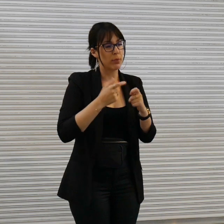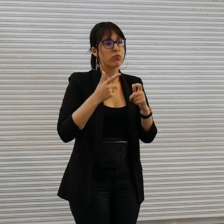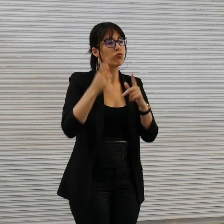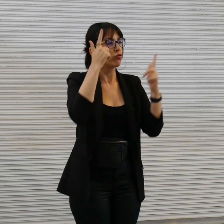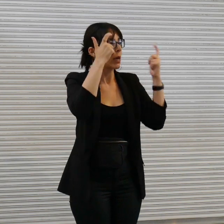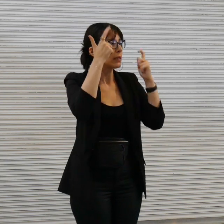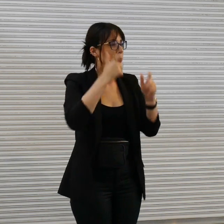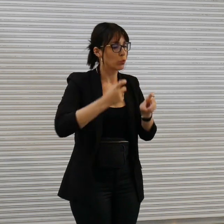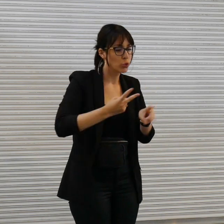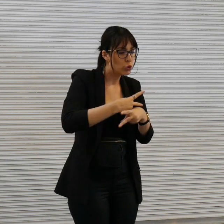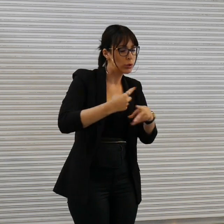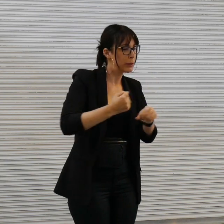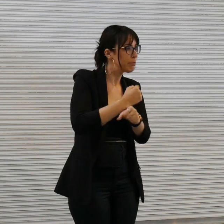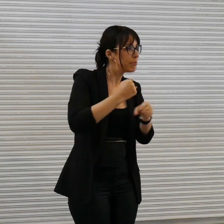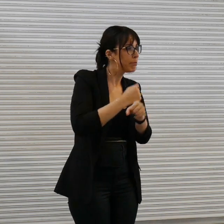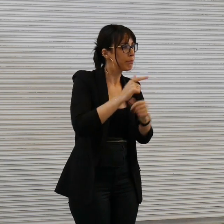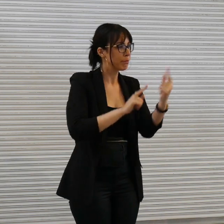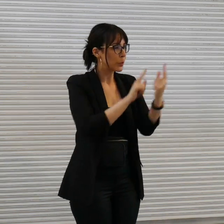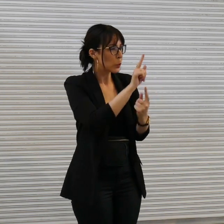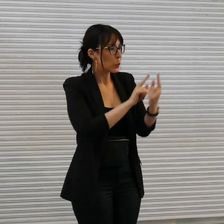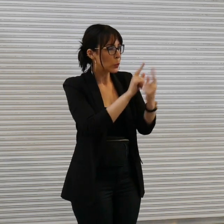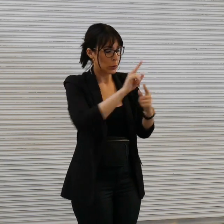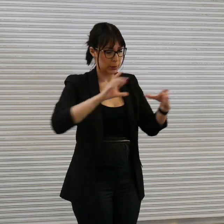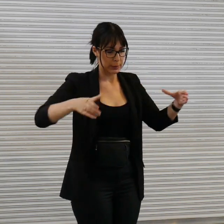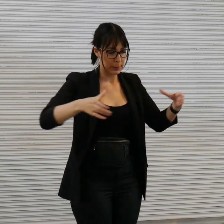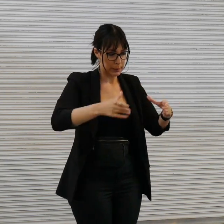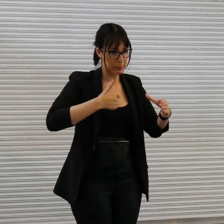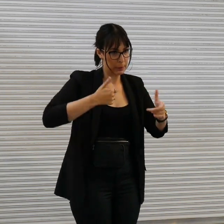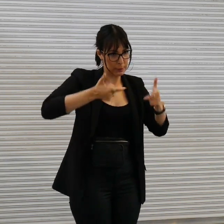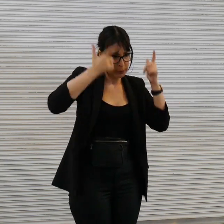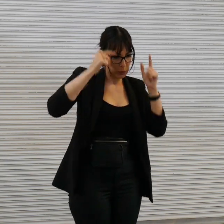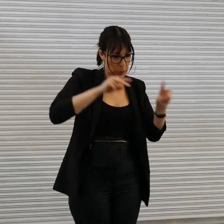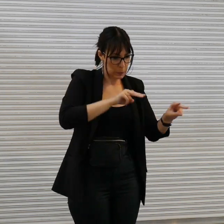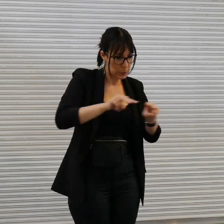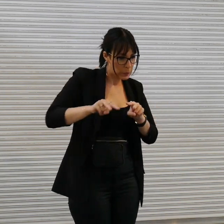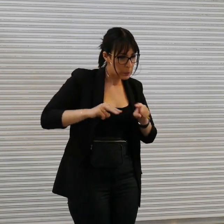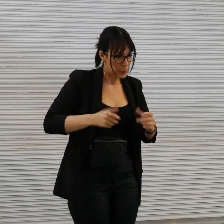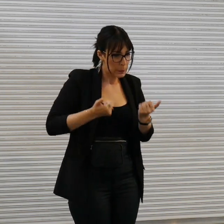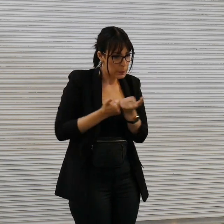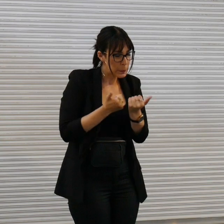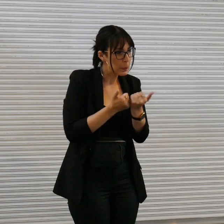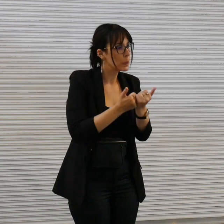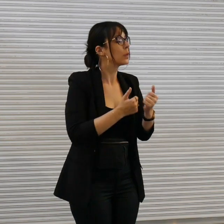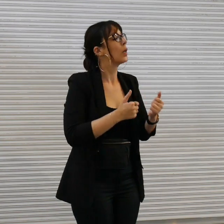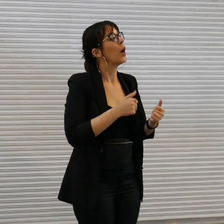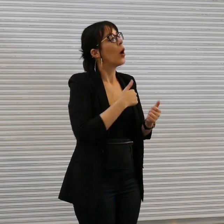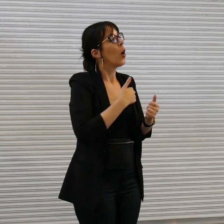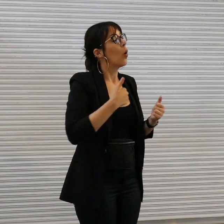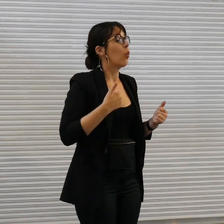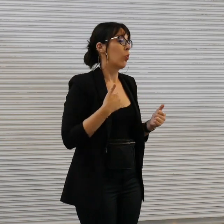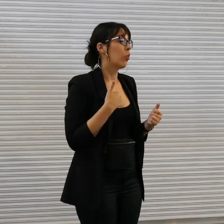and um mentors and facilitating artists and art support workers and we coordinate 14 Studios